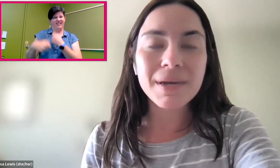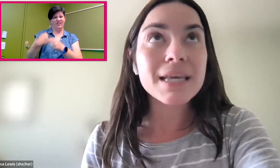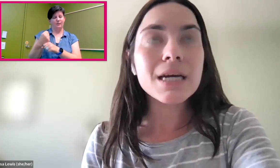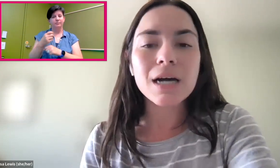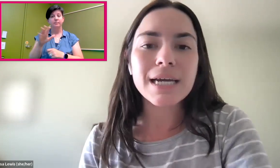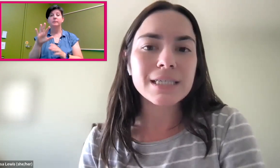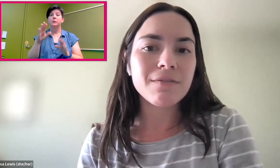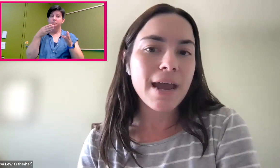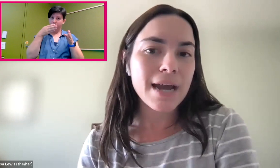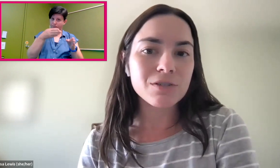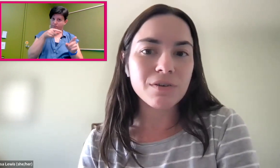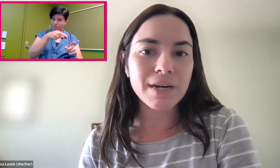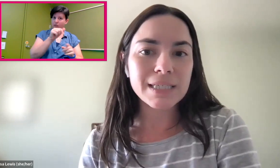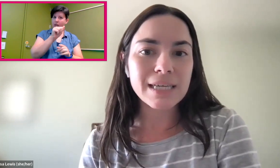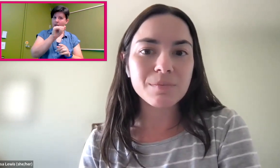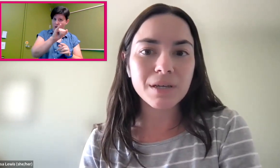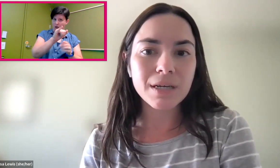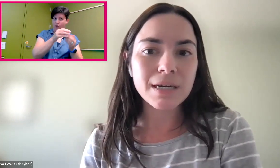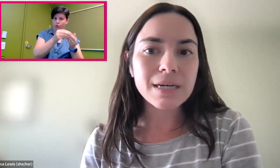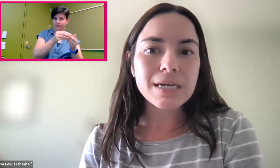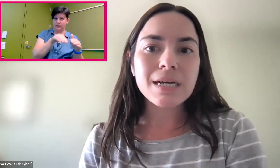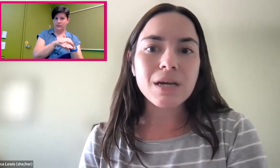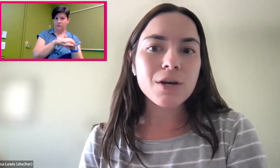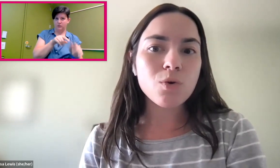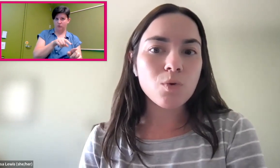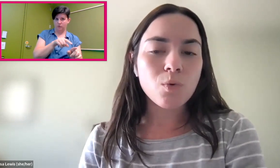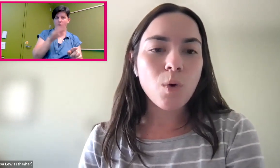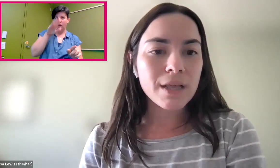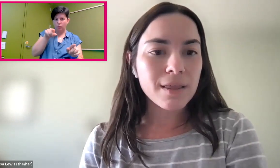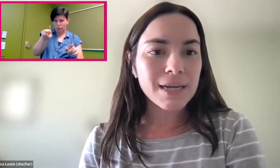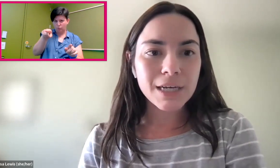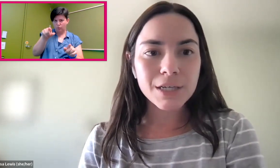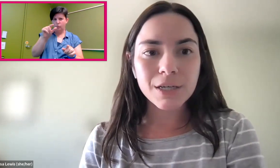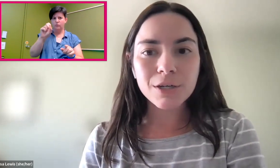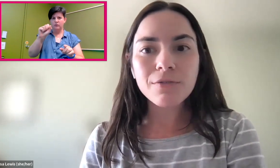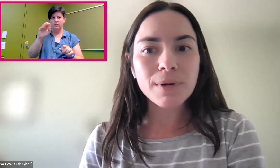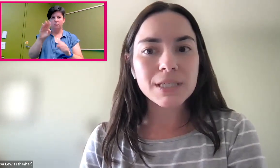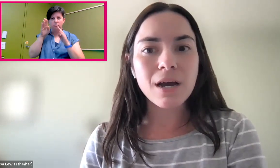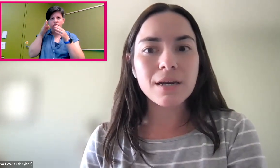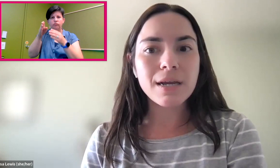And in the context of AI-driven accessibility, I know one of the things that you're focused on